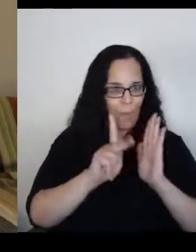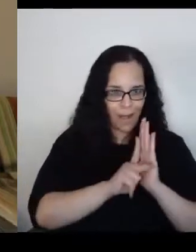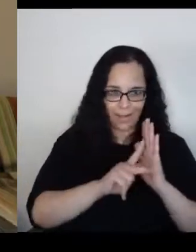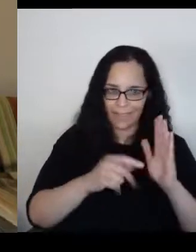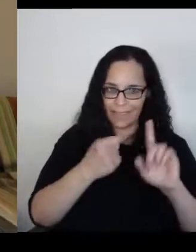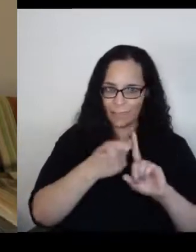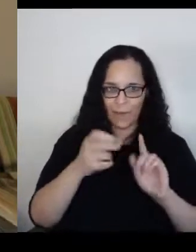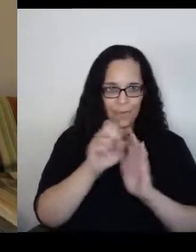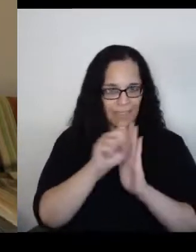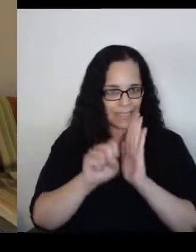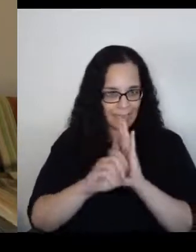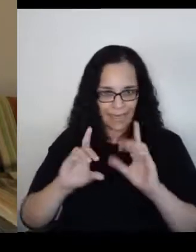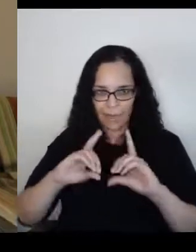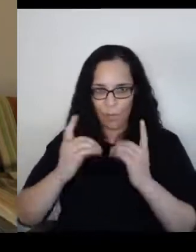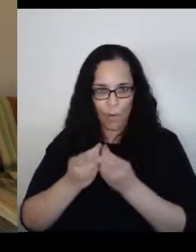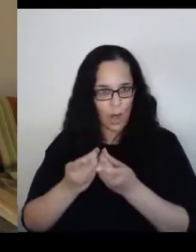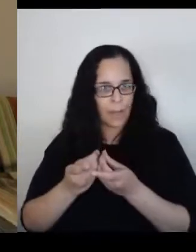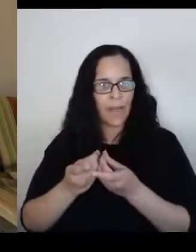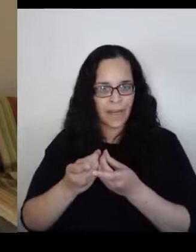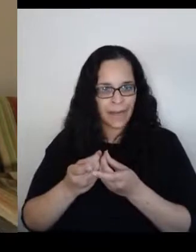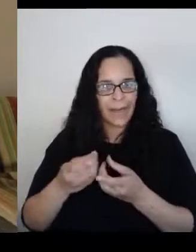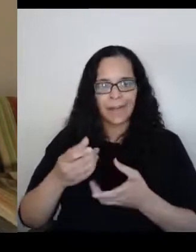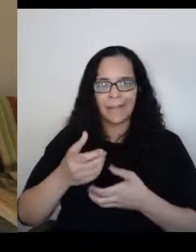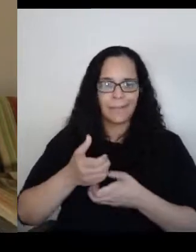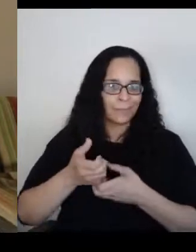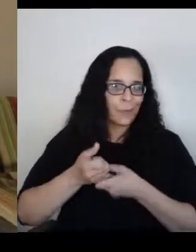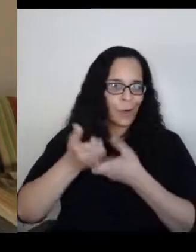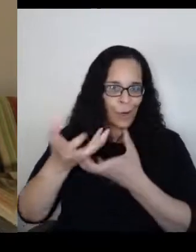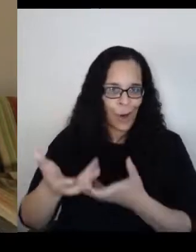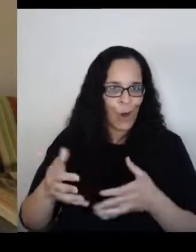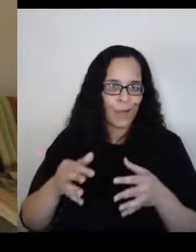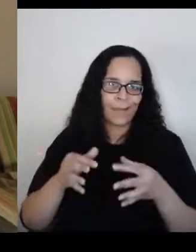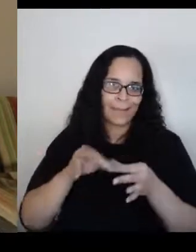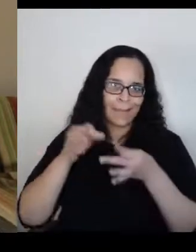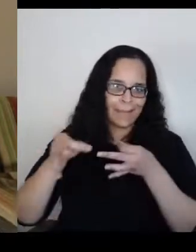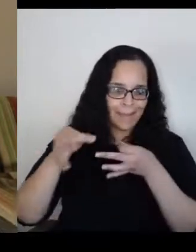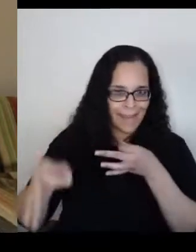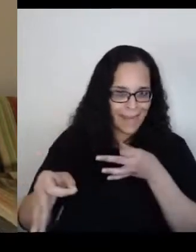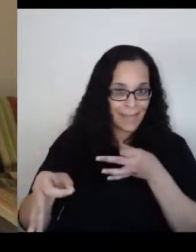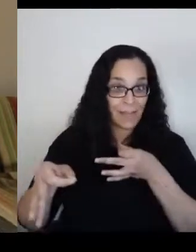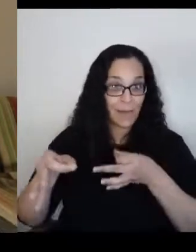and there was despair and there was hope and then there was hope and despair